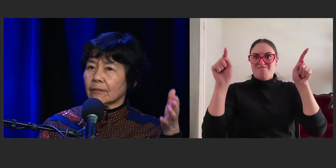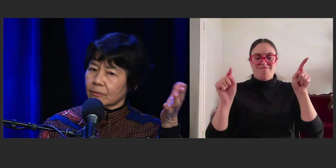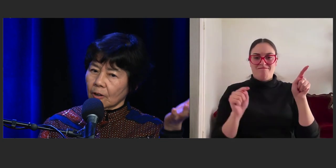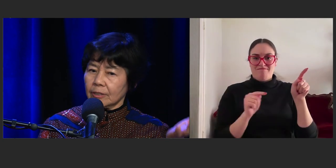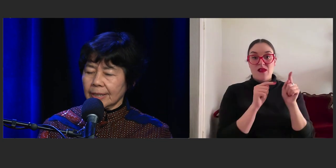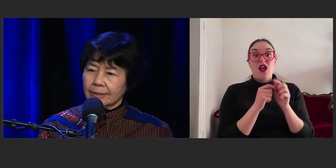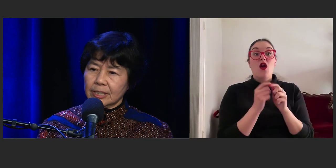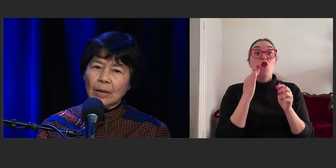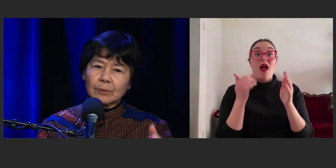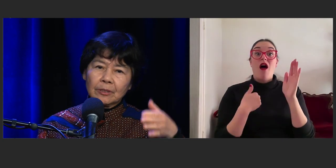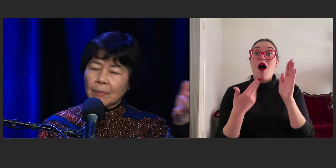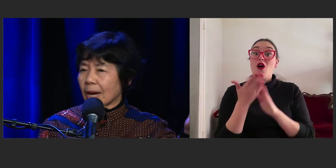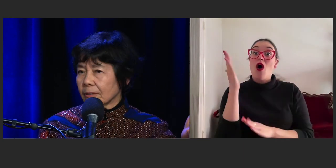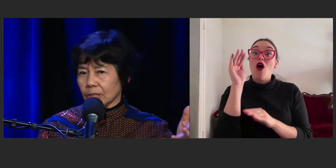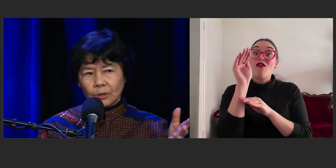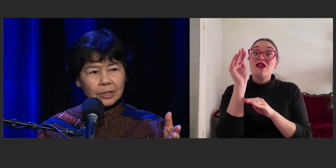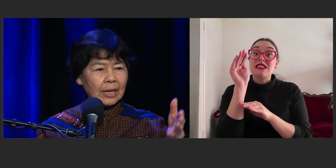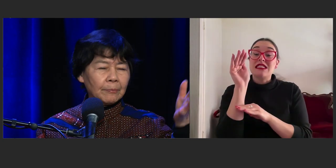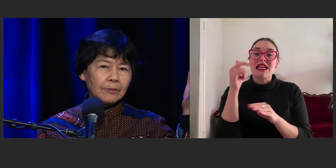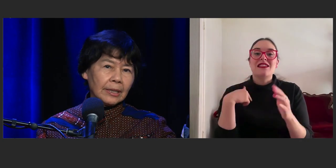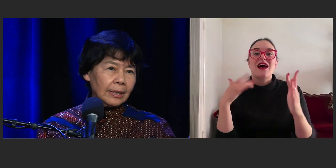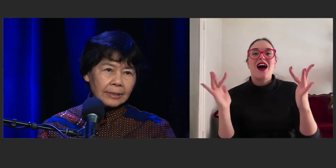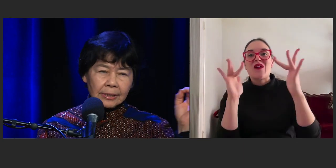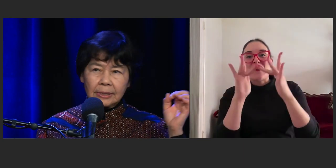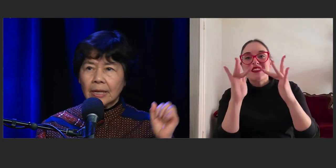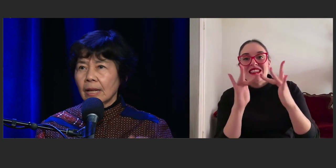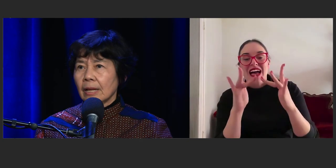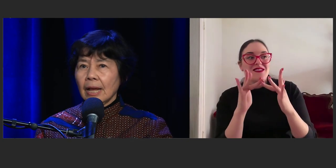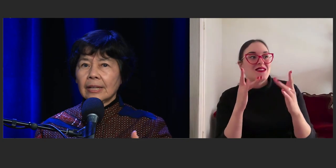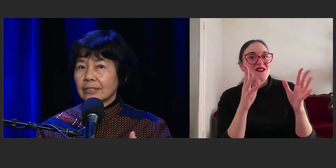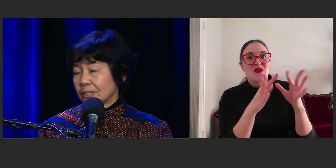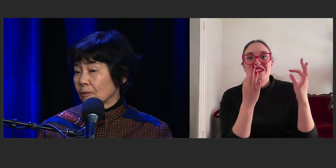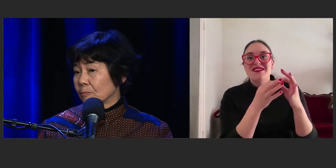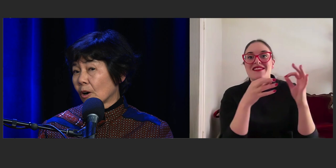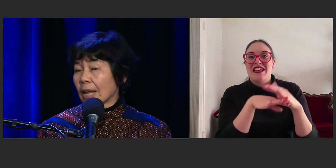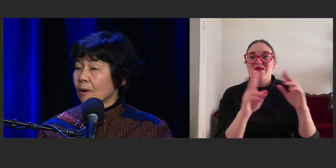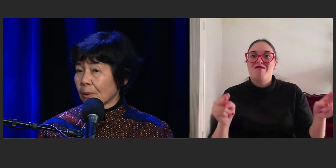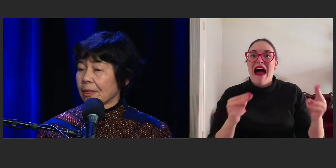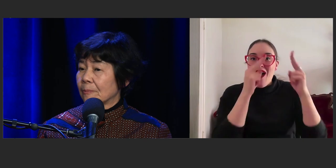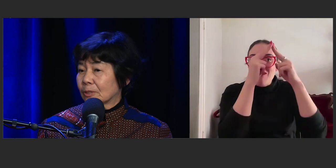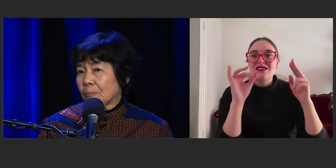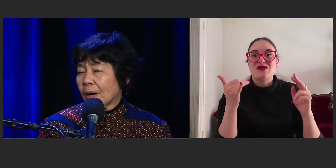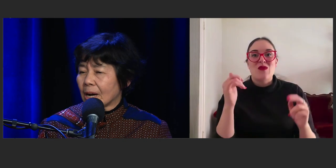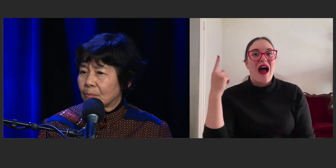I've contacted the chapter in Paris or the chapter in London and gone out with them to a pub